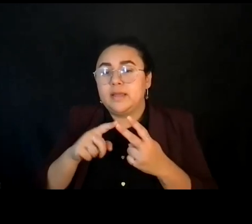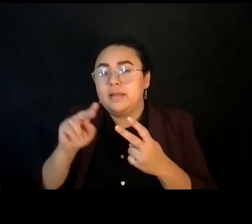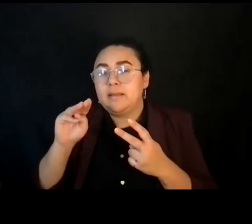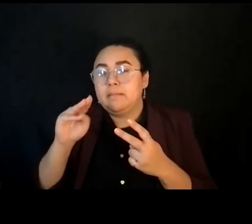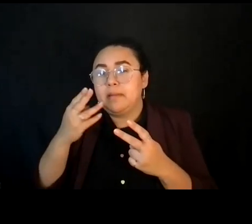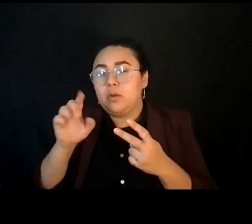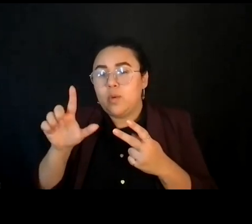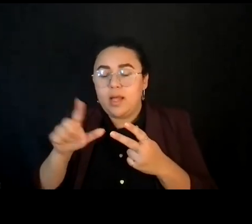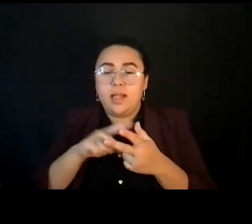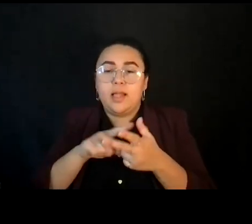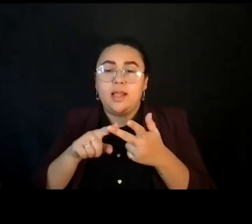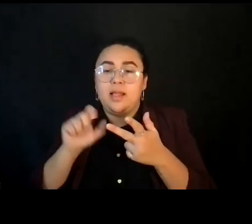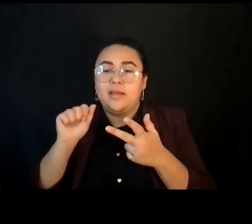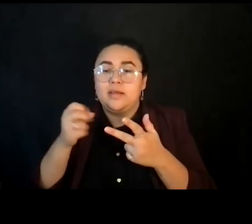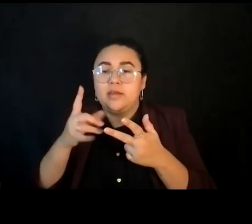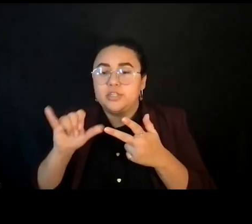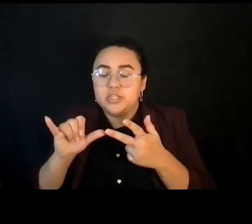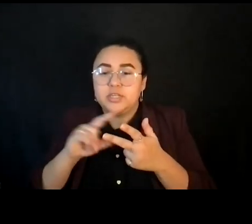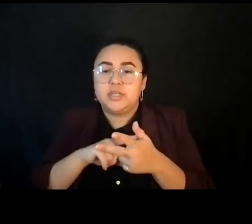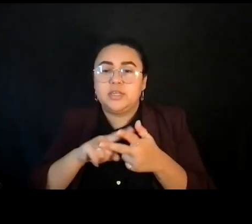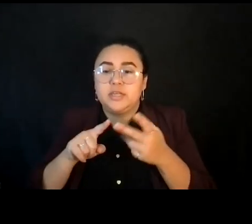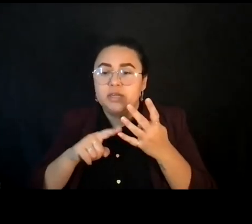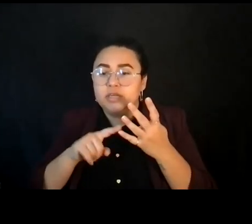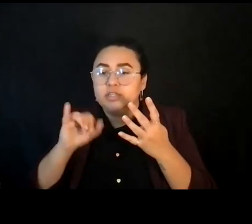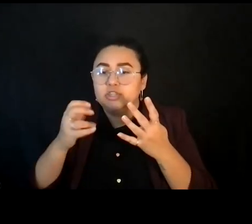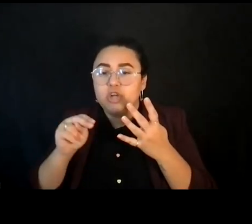can get a sense of where all of our speakers are grounded today and the lands that they are on.